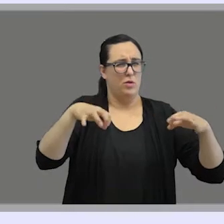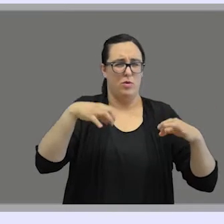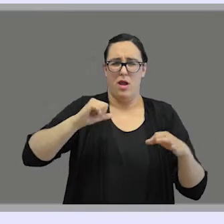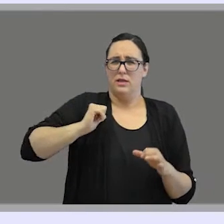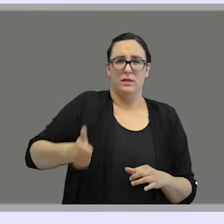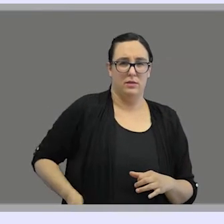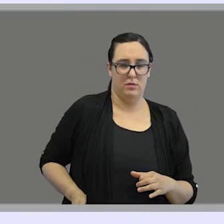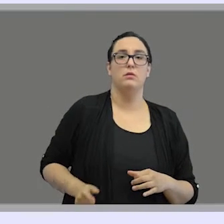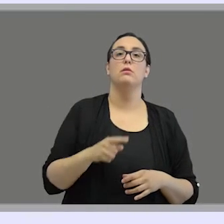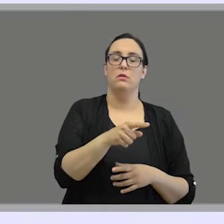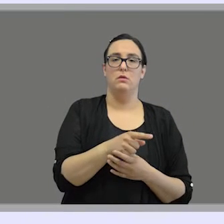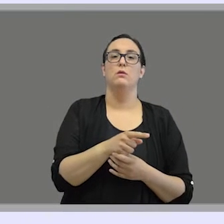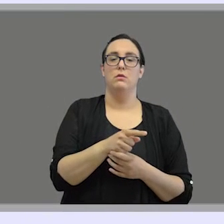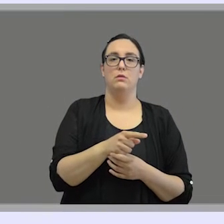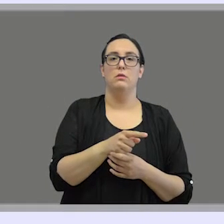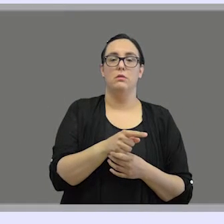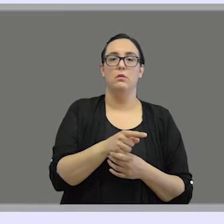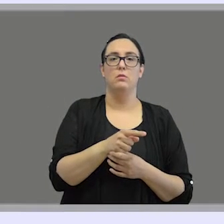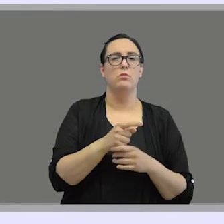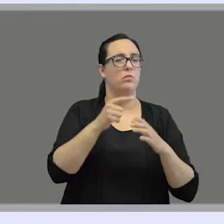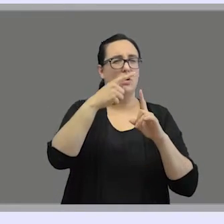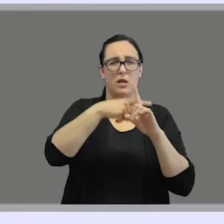in all levels,